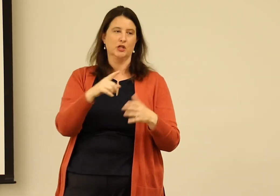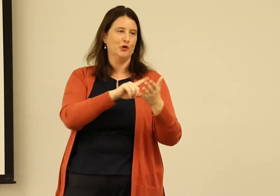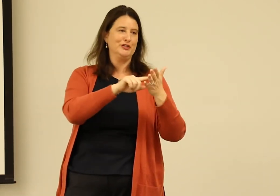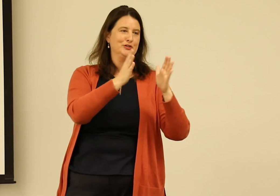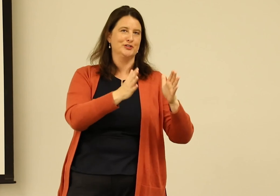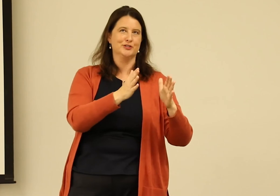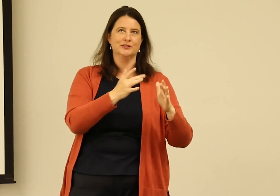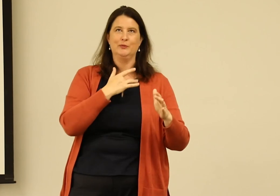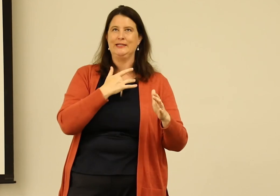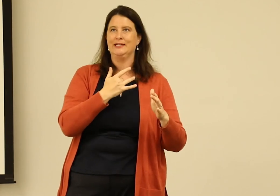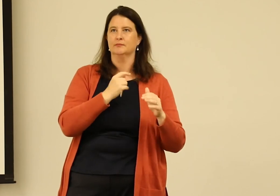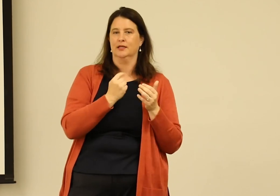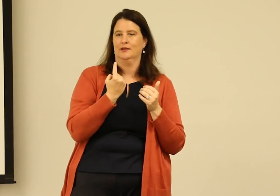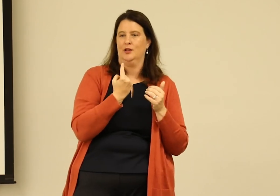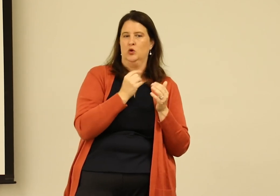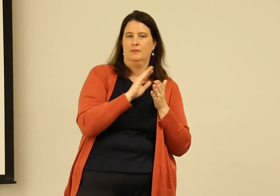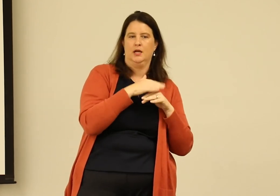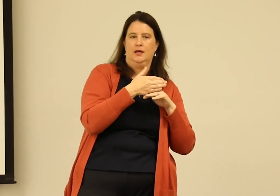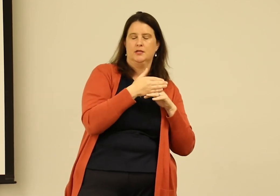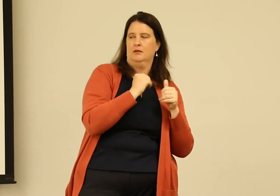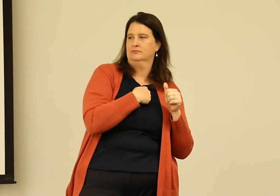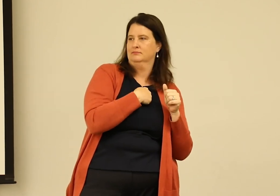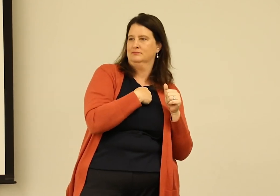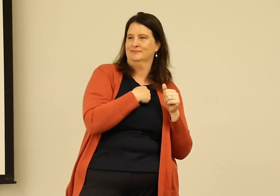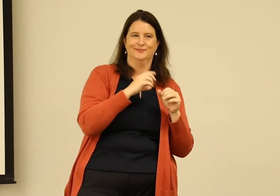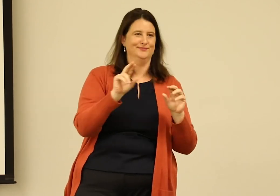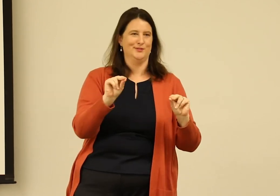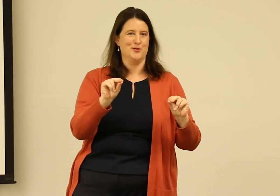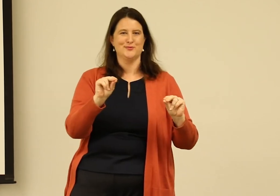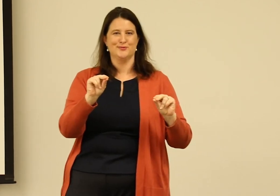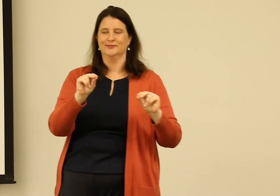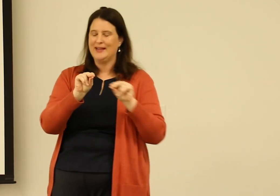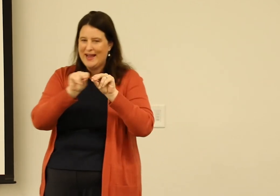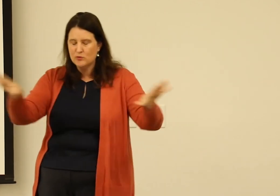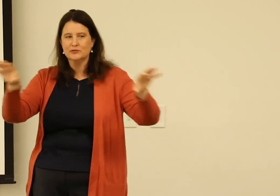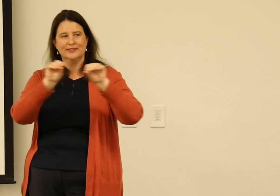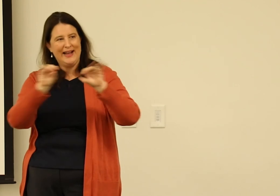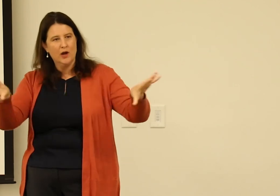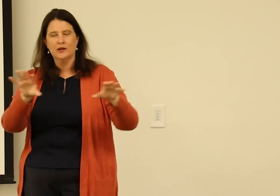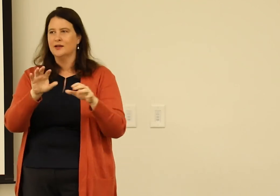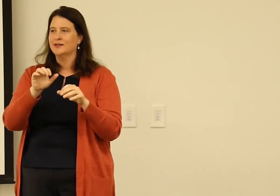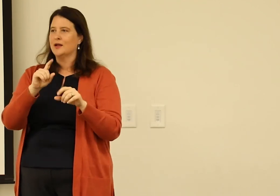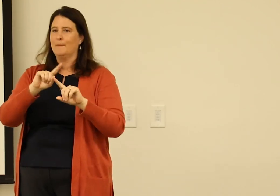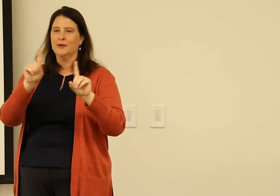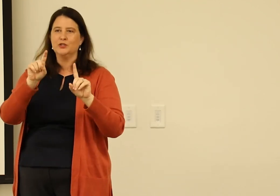As researchers, we tend to be isolated, we tend to work alone in our office on the laptop, but we need to get our information out there.